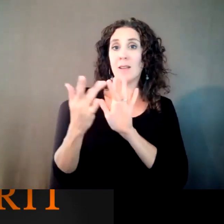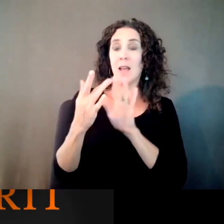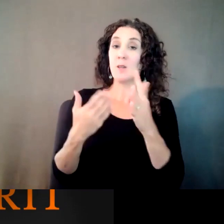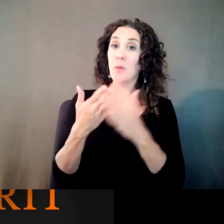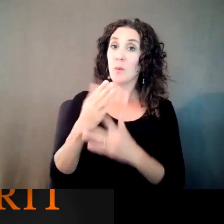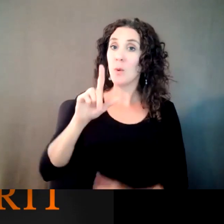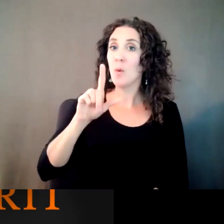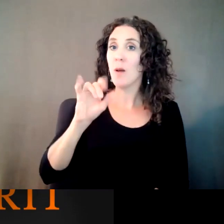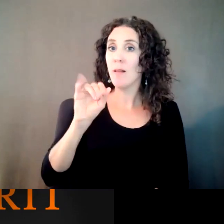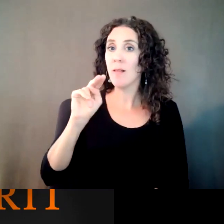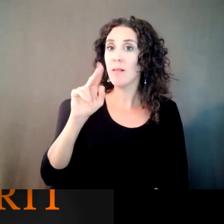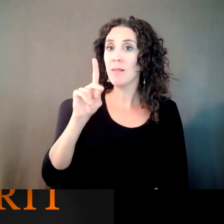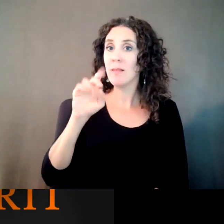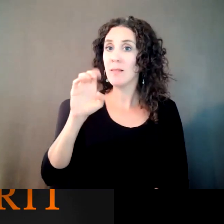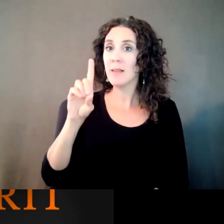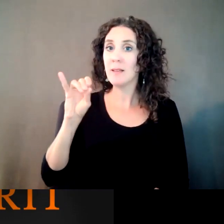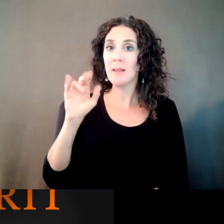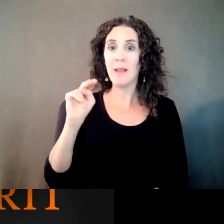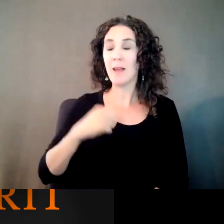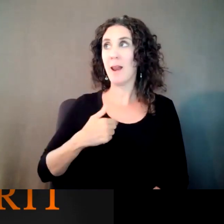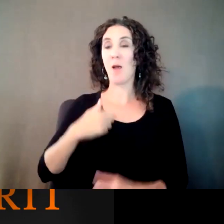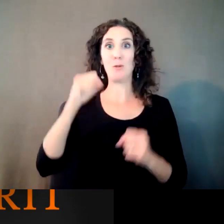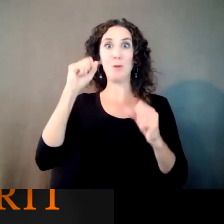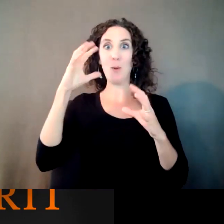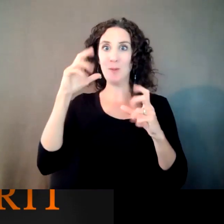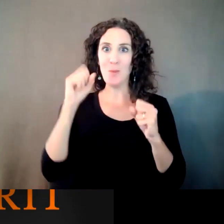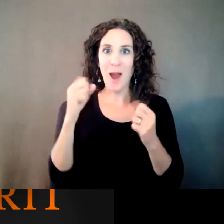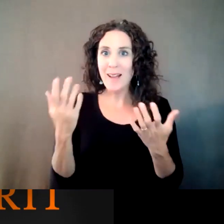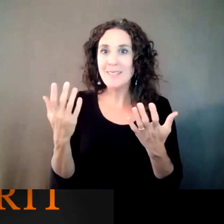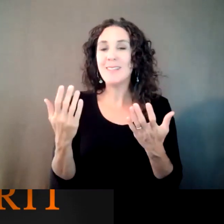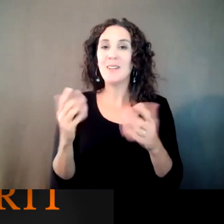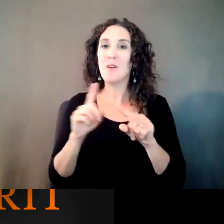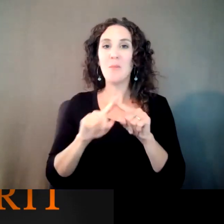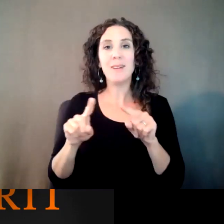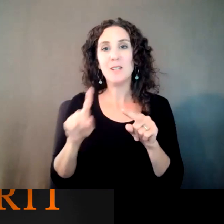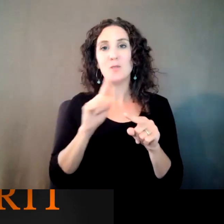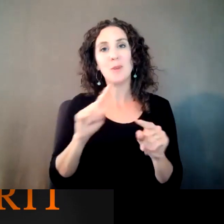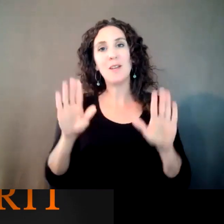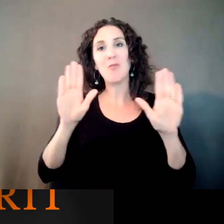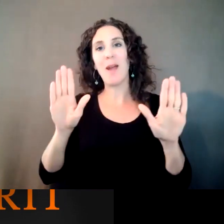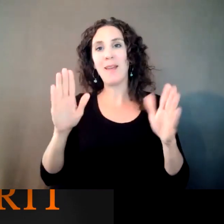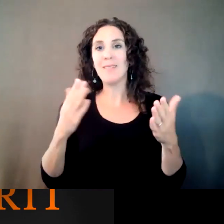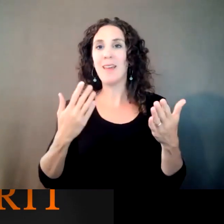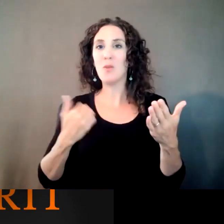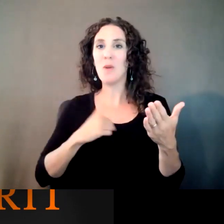crossed paths again was a lovely surprise. RON GOLDBERG: Well, we really appreciate you